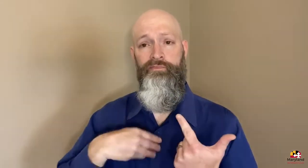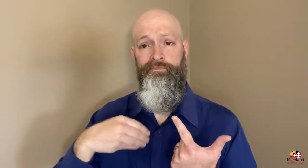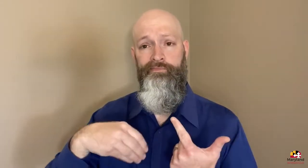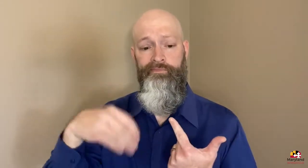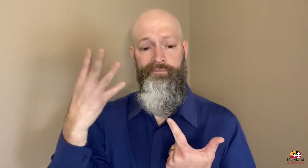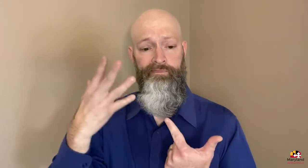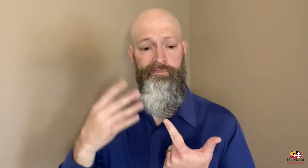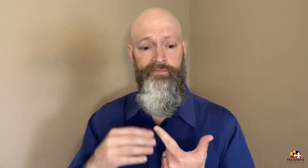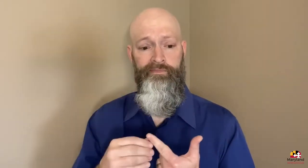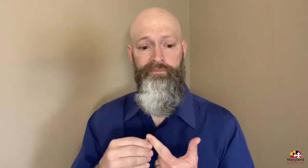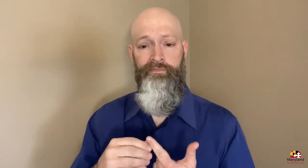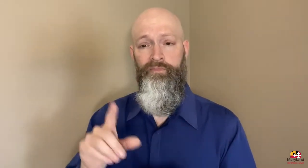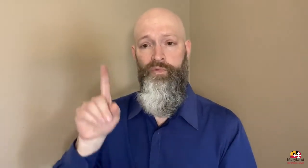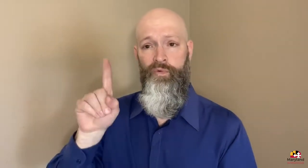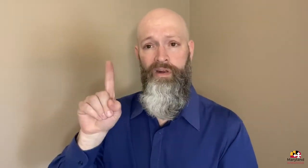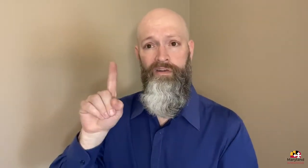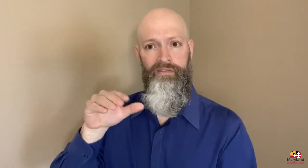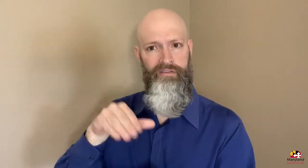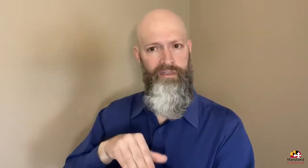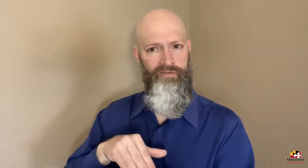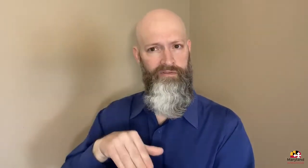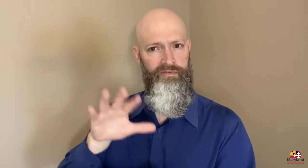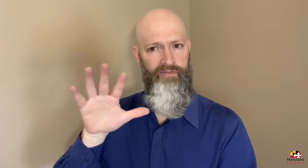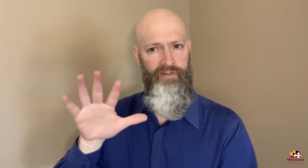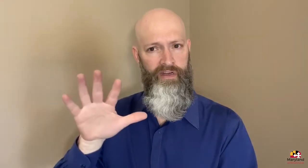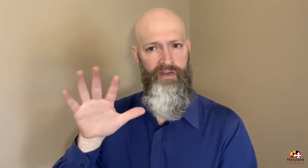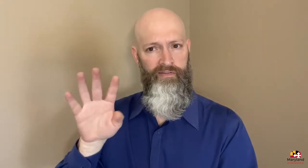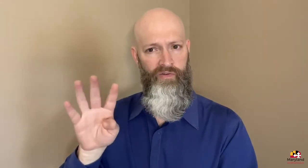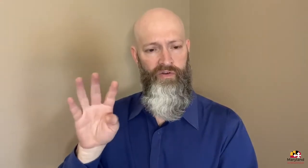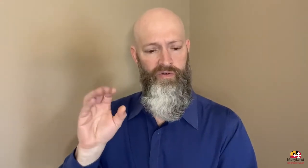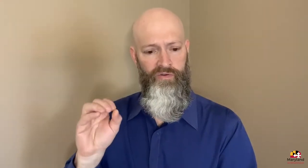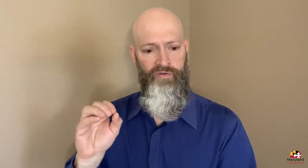White confirmed cases: 1,540